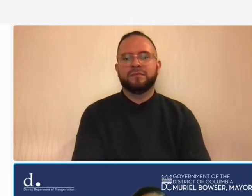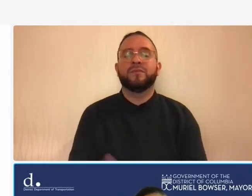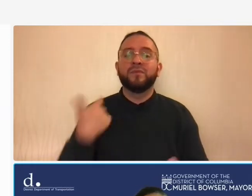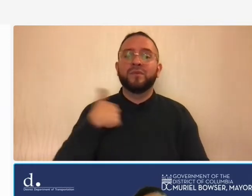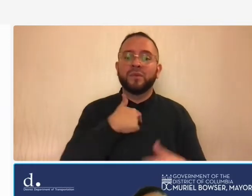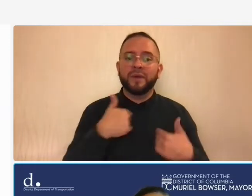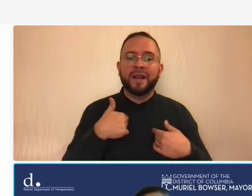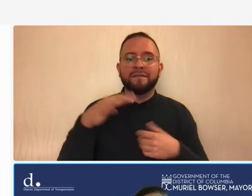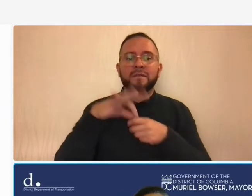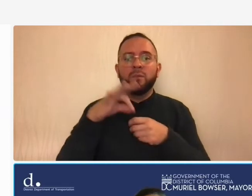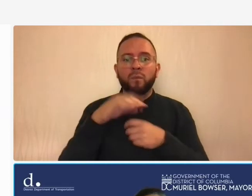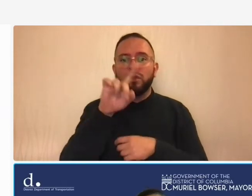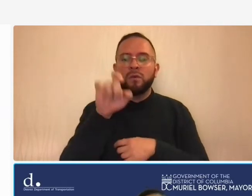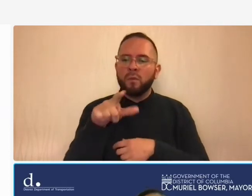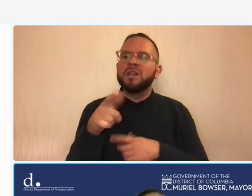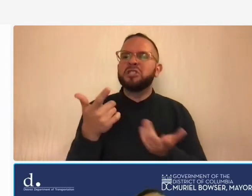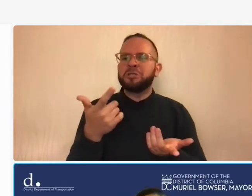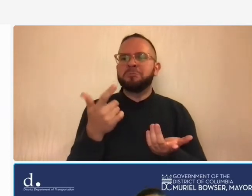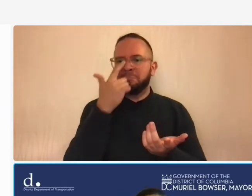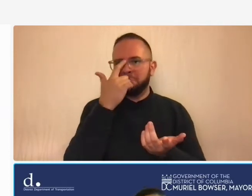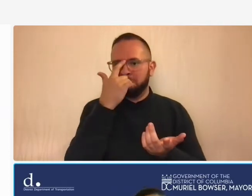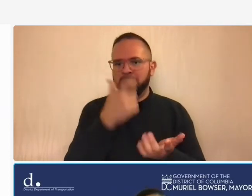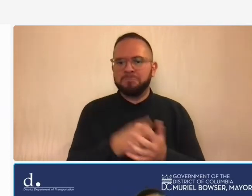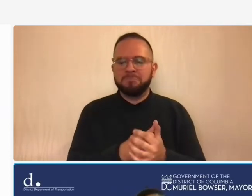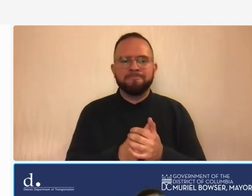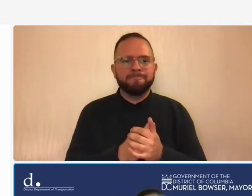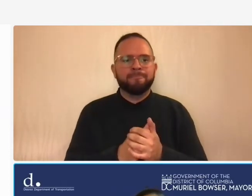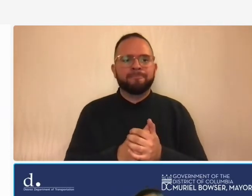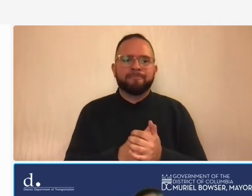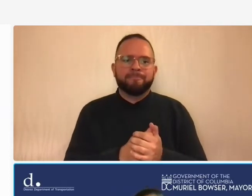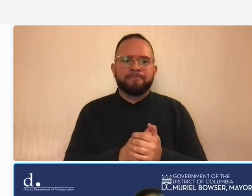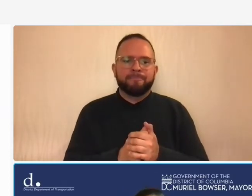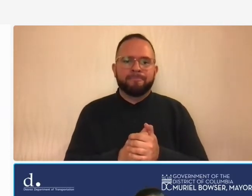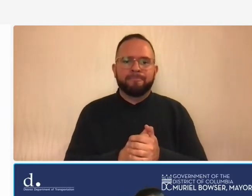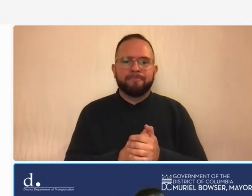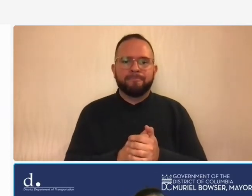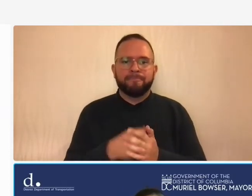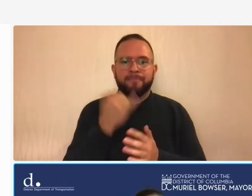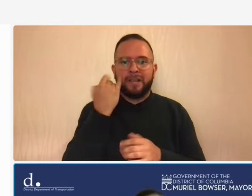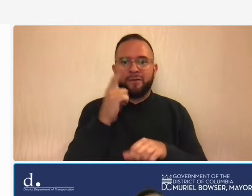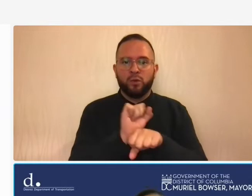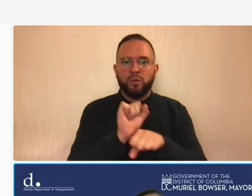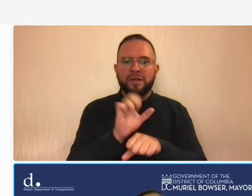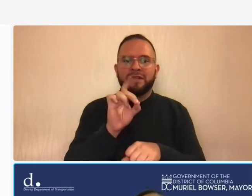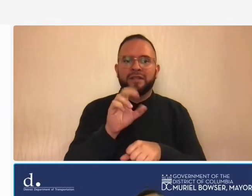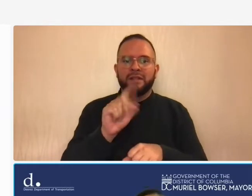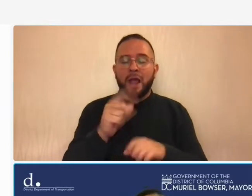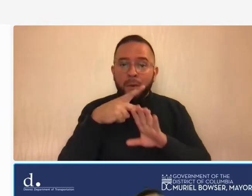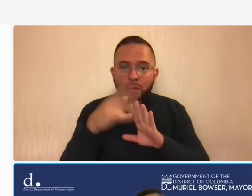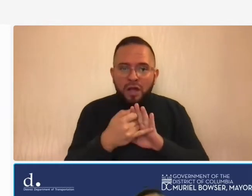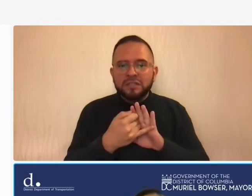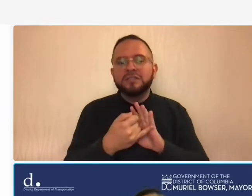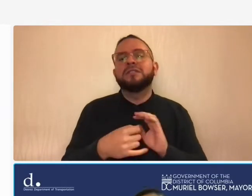through the system so here is the question when you work on ddot projects do you know what the